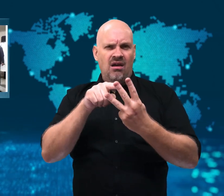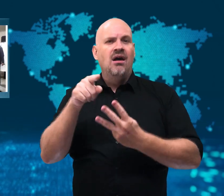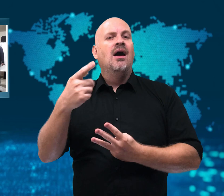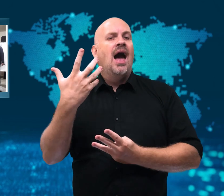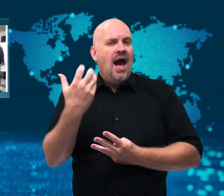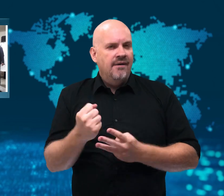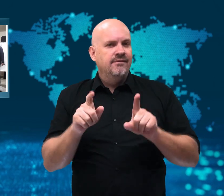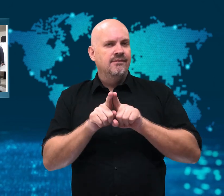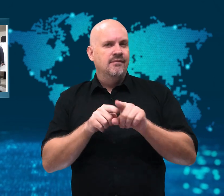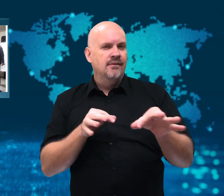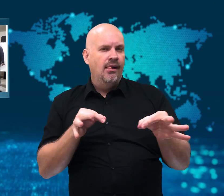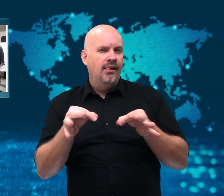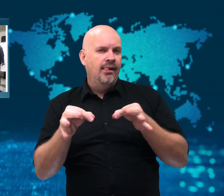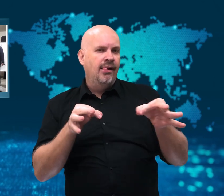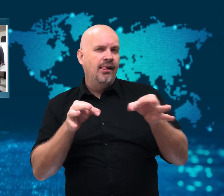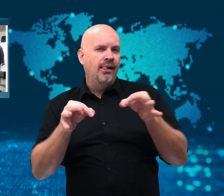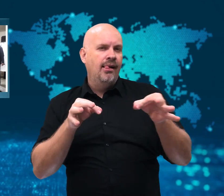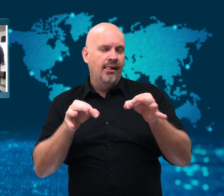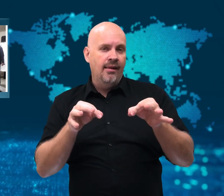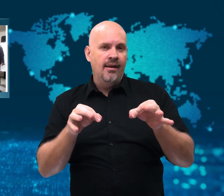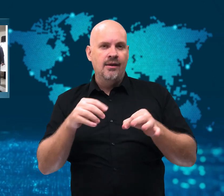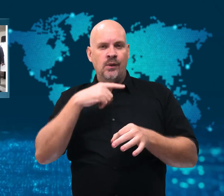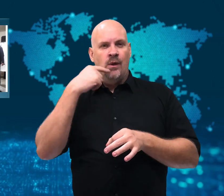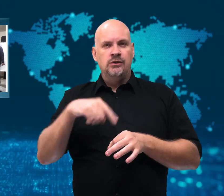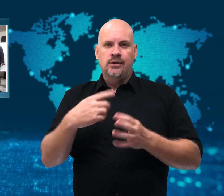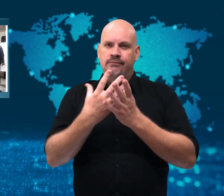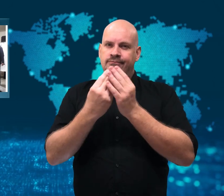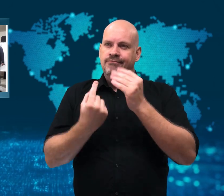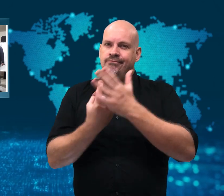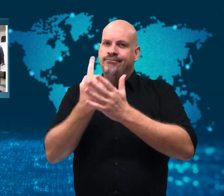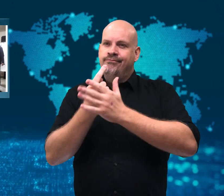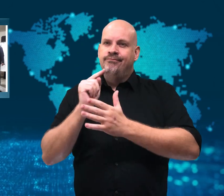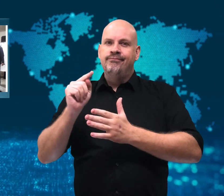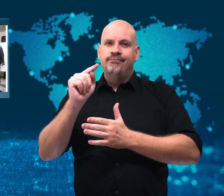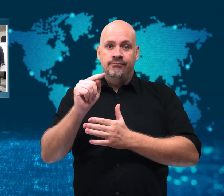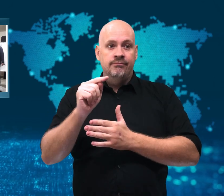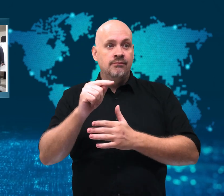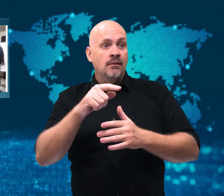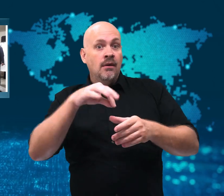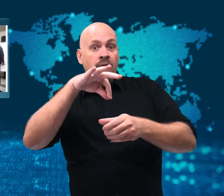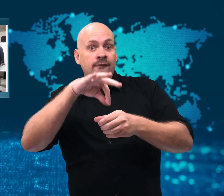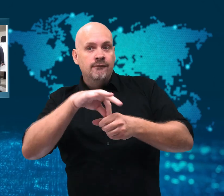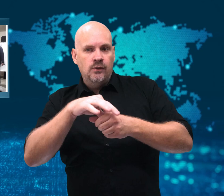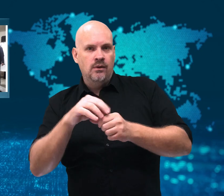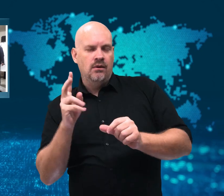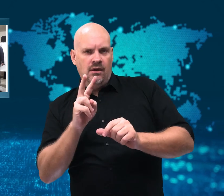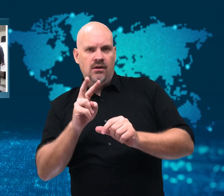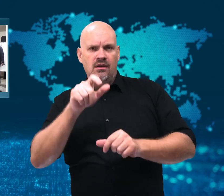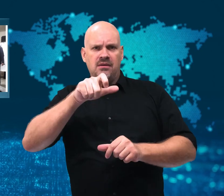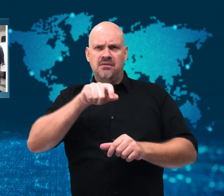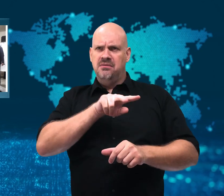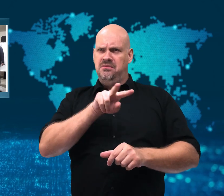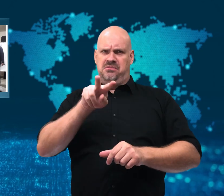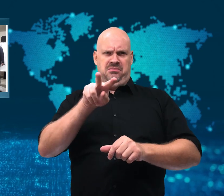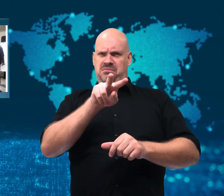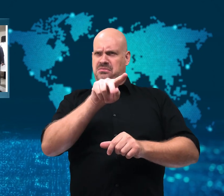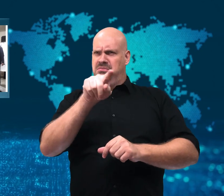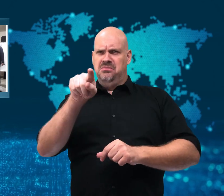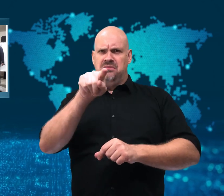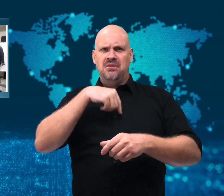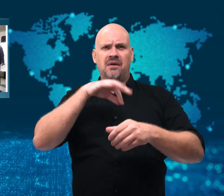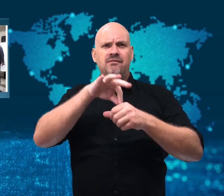They are called “spoilers,” and they are part of an election